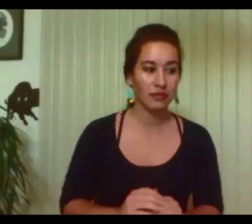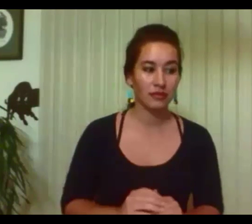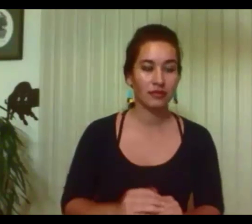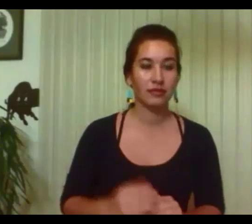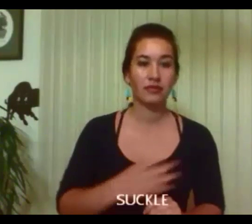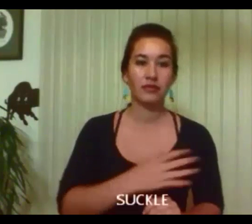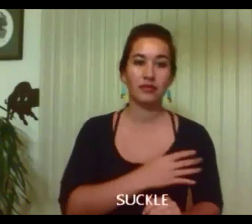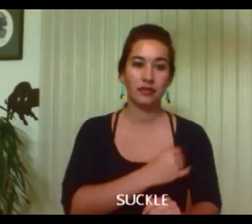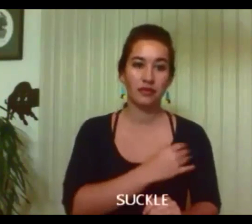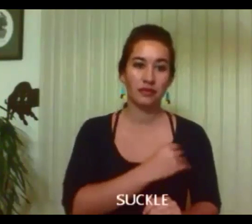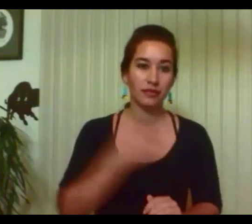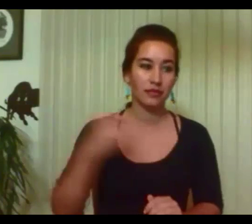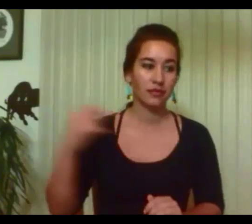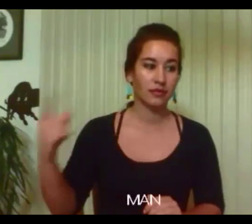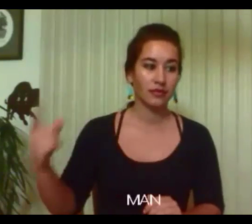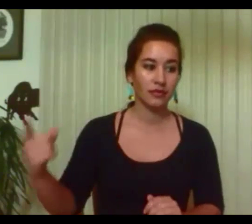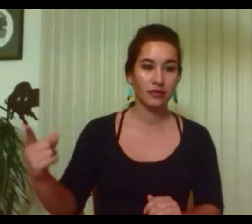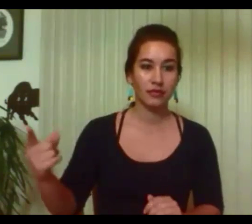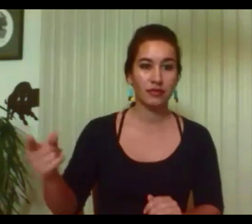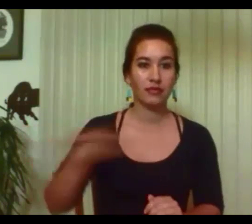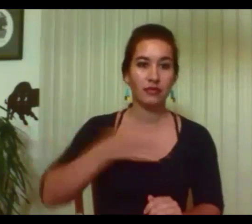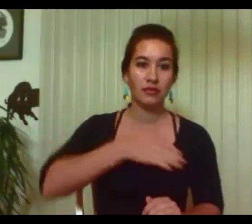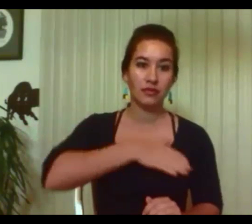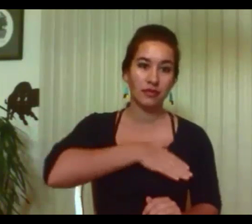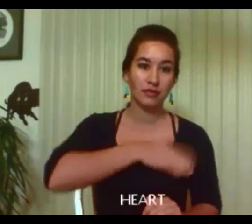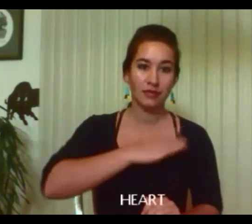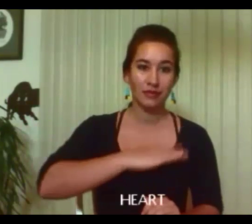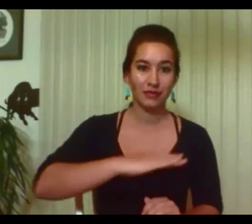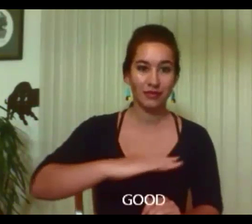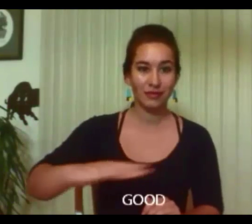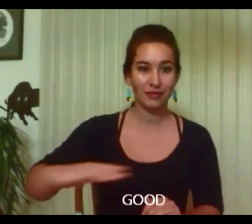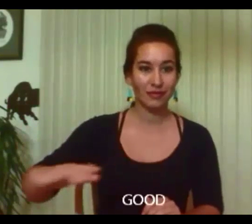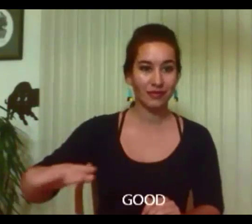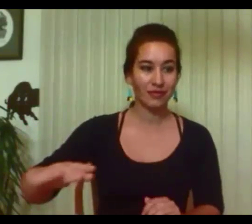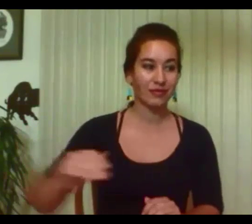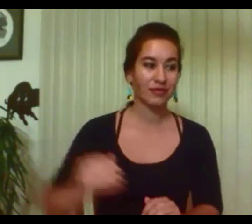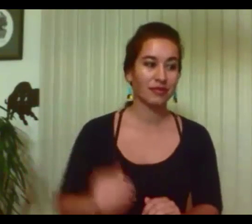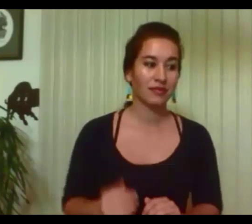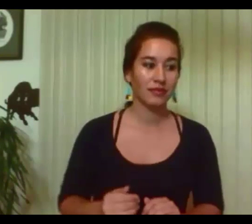The look of pride in his father's eye